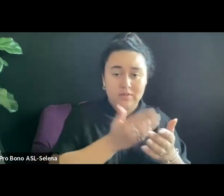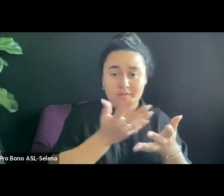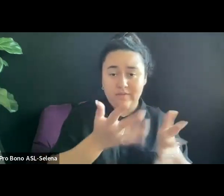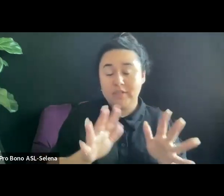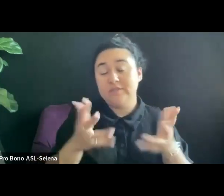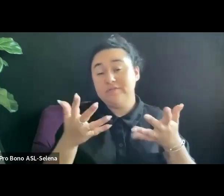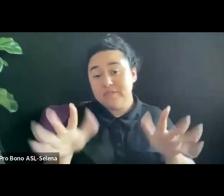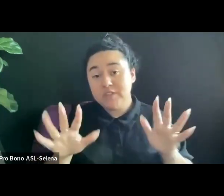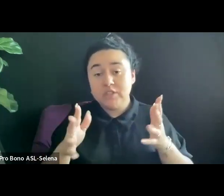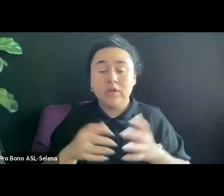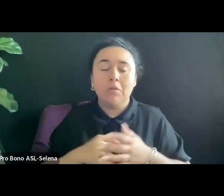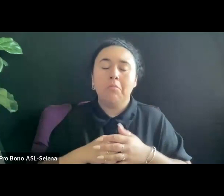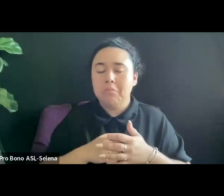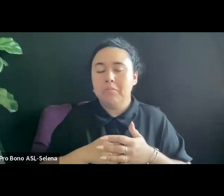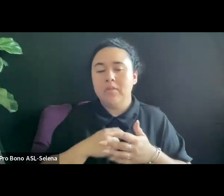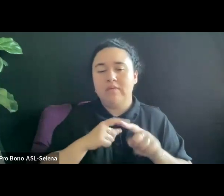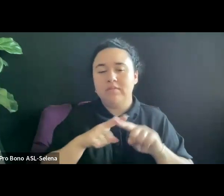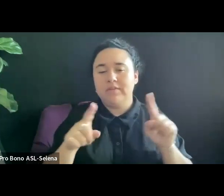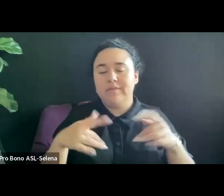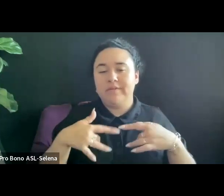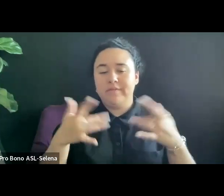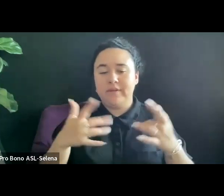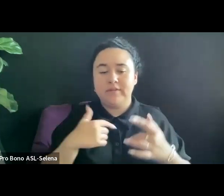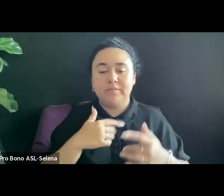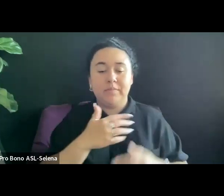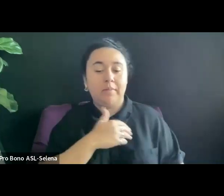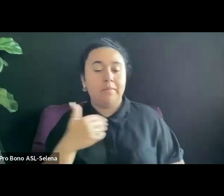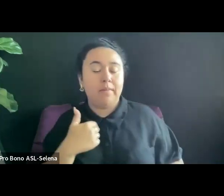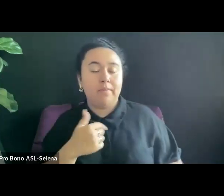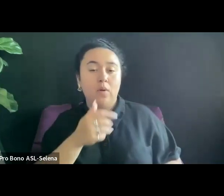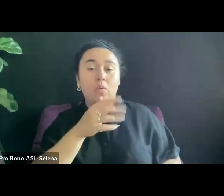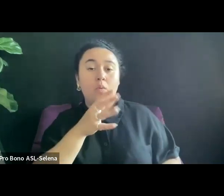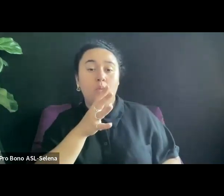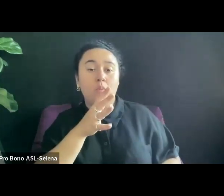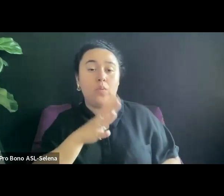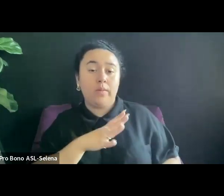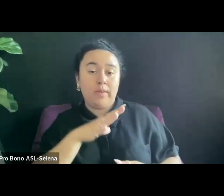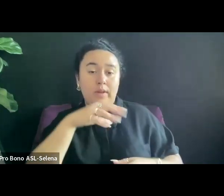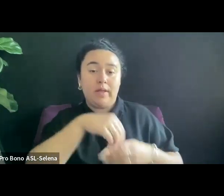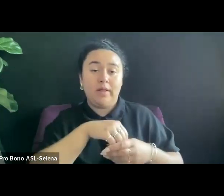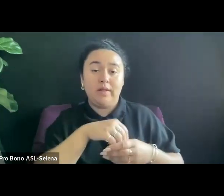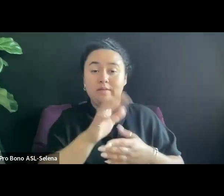AND FILM IN ONE CITY MEANS YOU GET PROMOTED WHEN YOUR FILM PLAYS IN ANOTHER CITY.